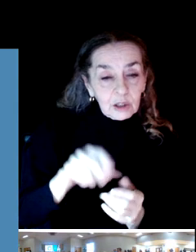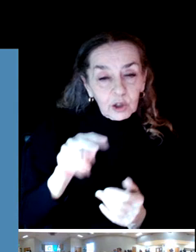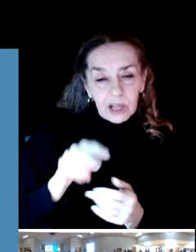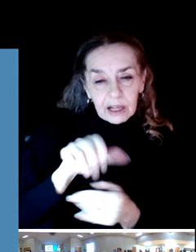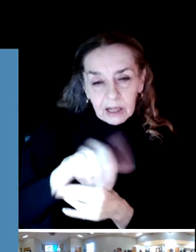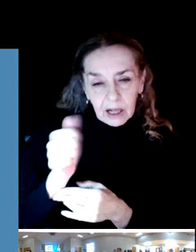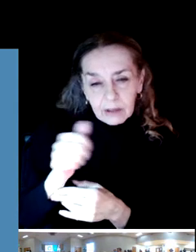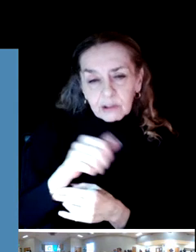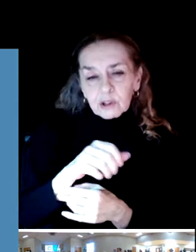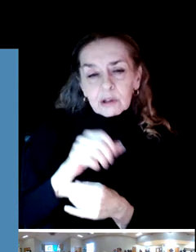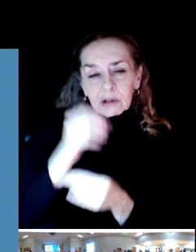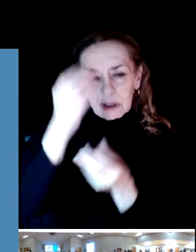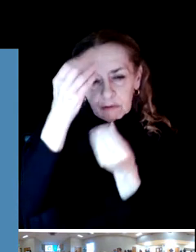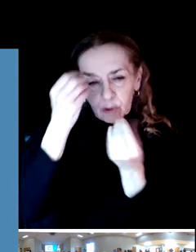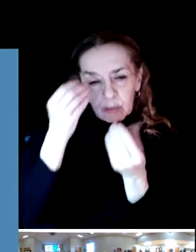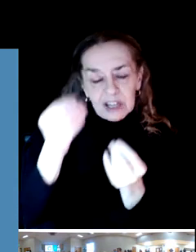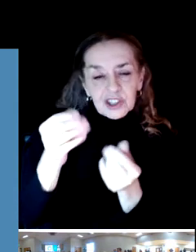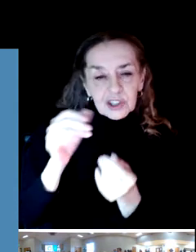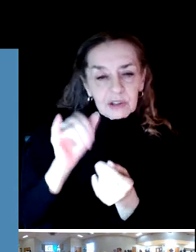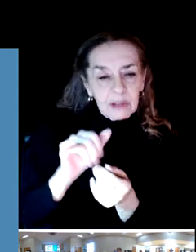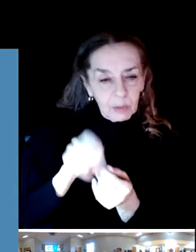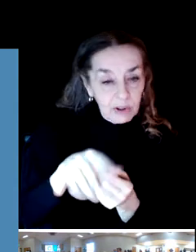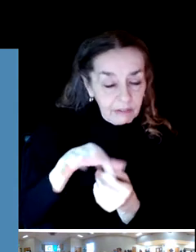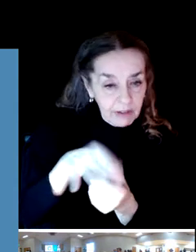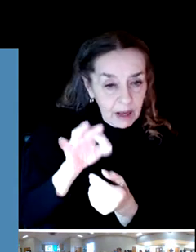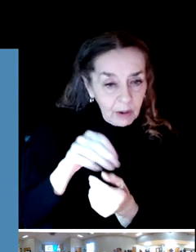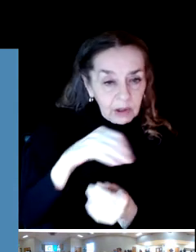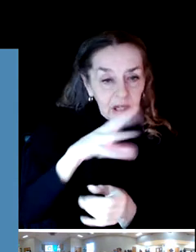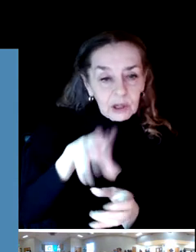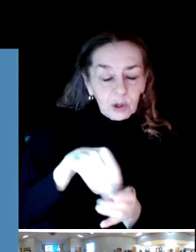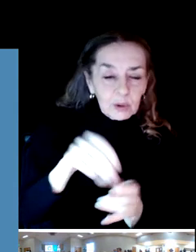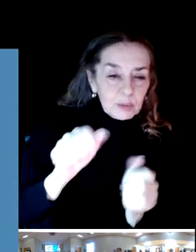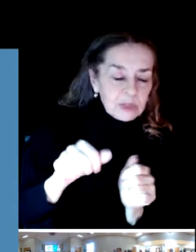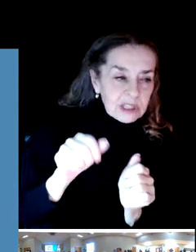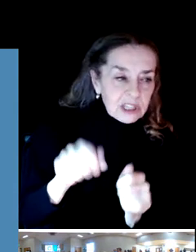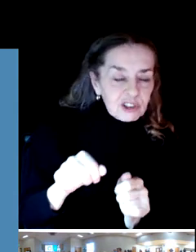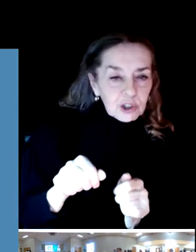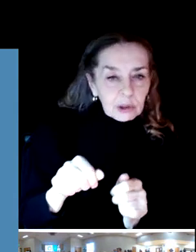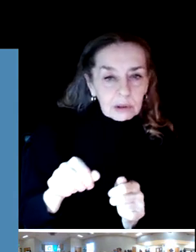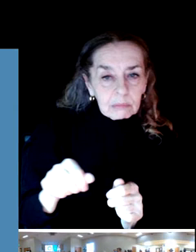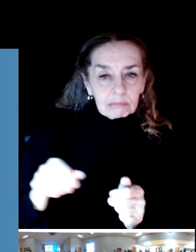of things that we find. It includes potential intercept opportunities.